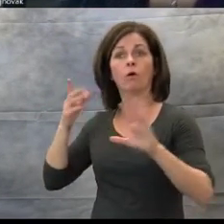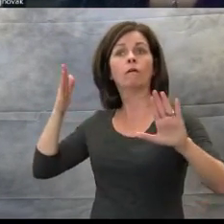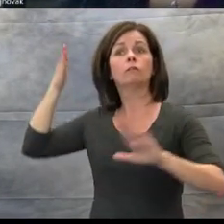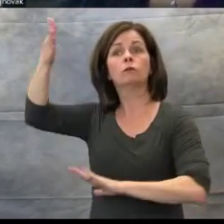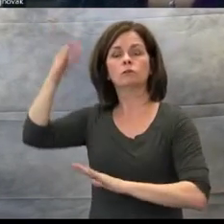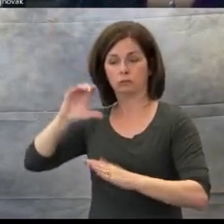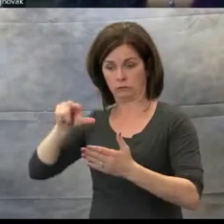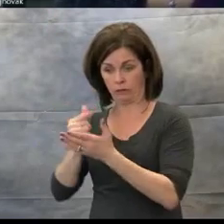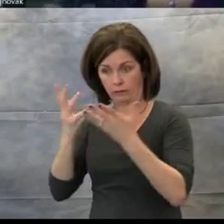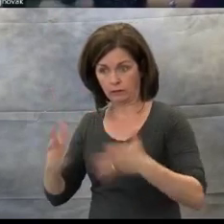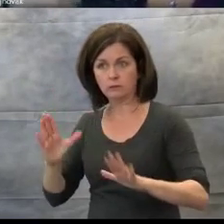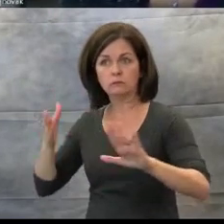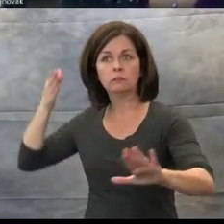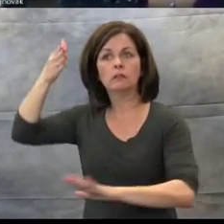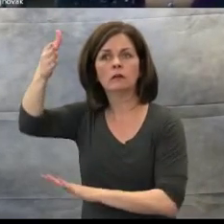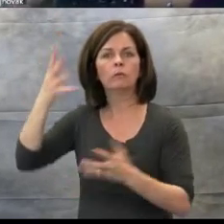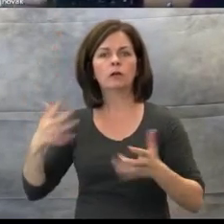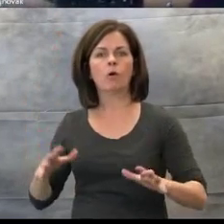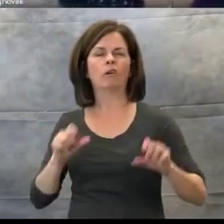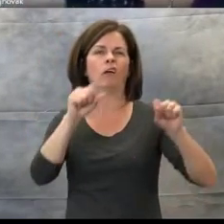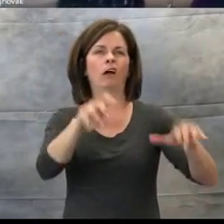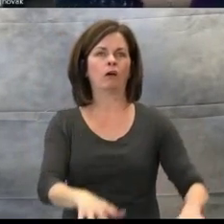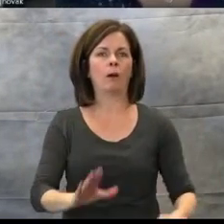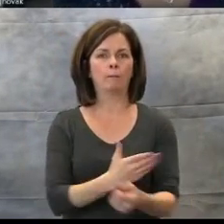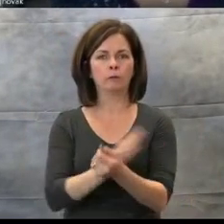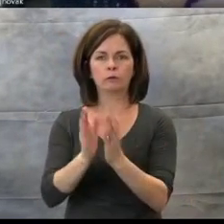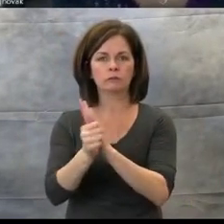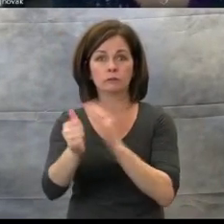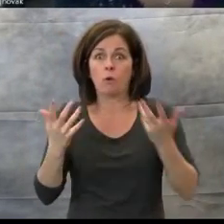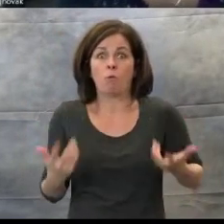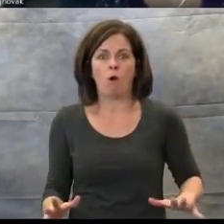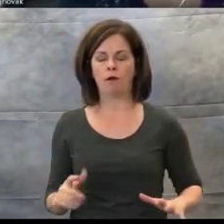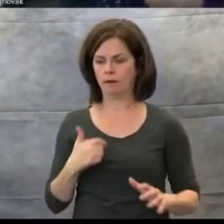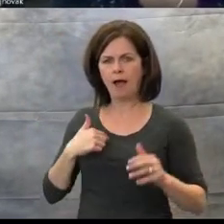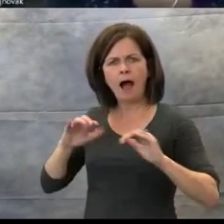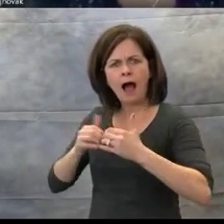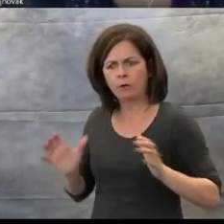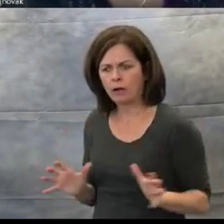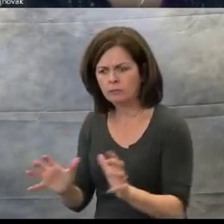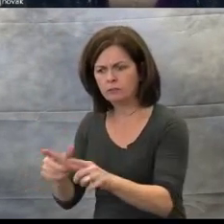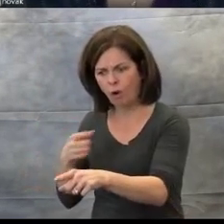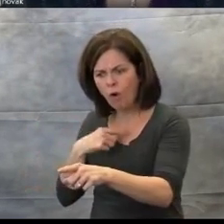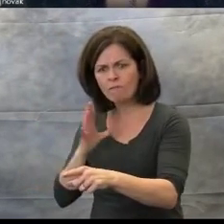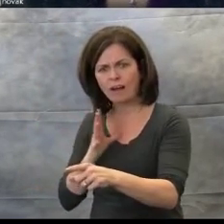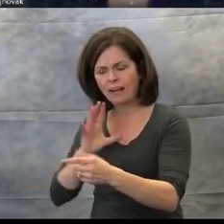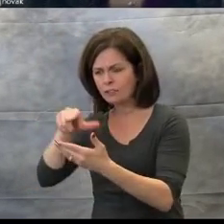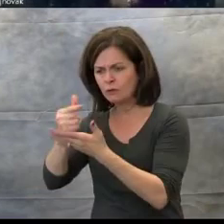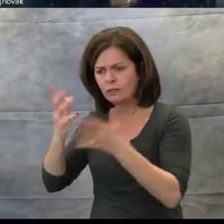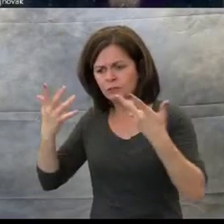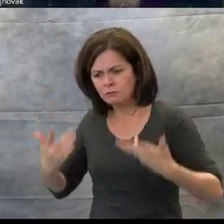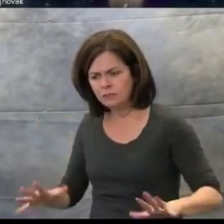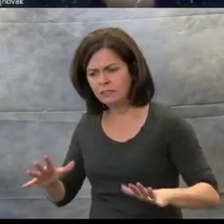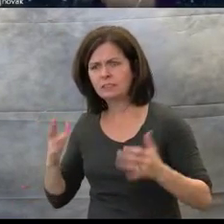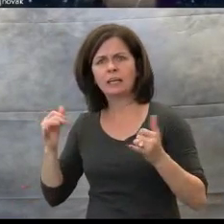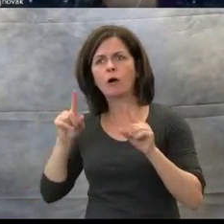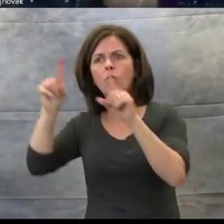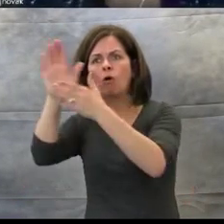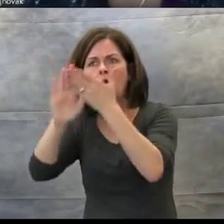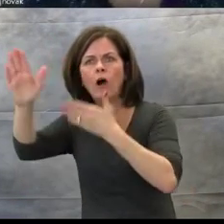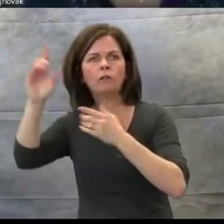How can we encourage them to keep this hobby up in their next environment? I have one student, who played piano all through